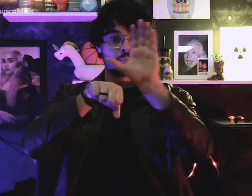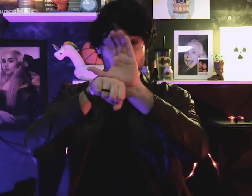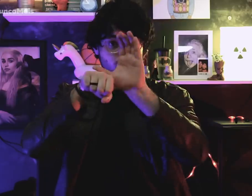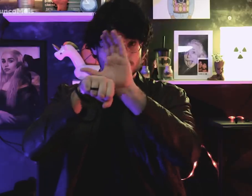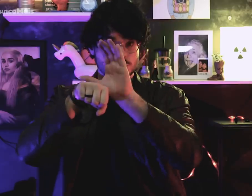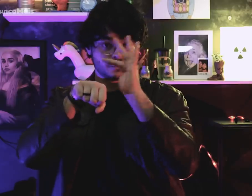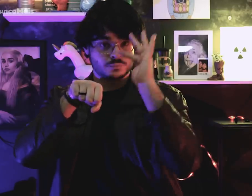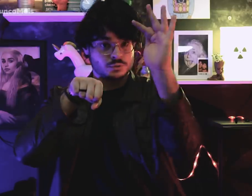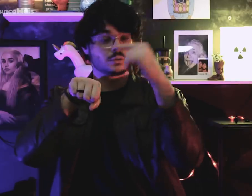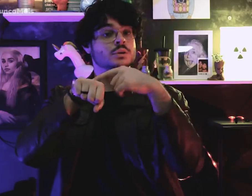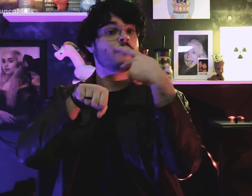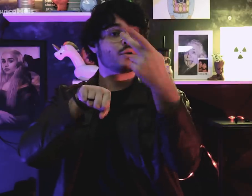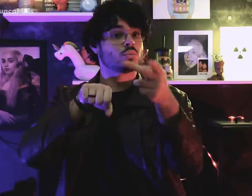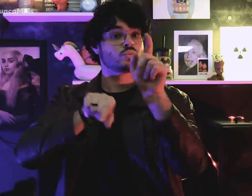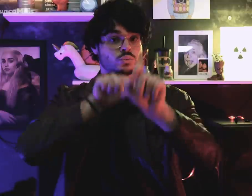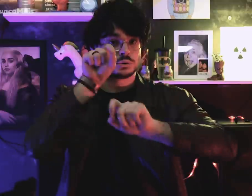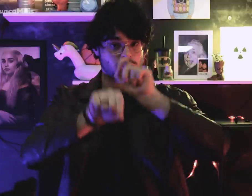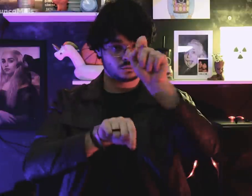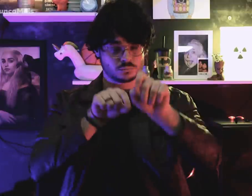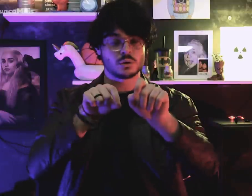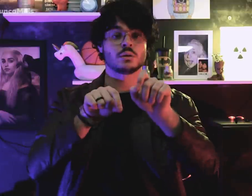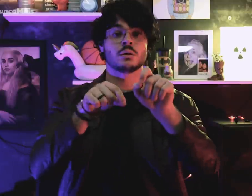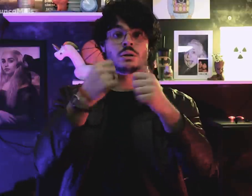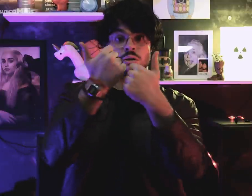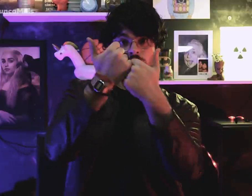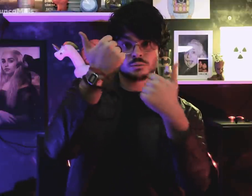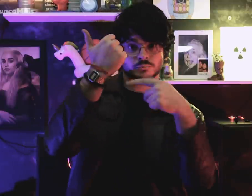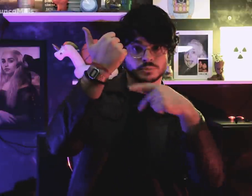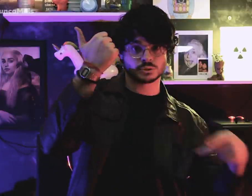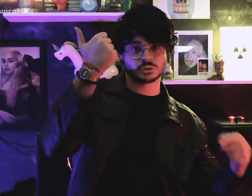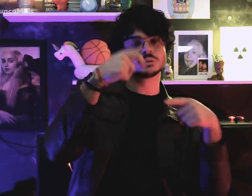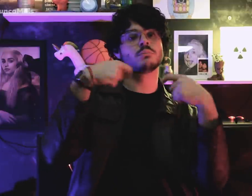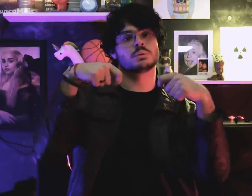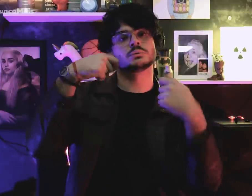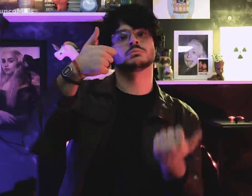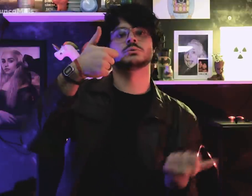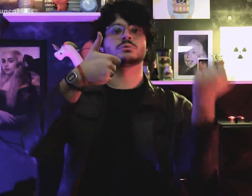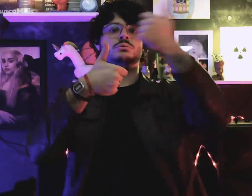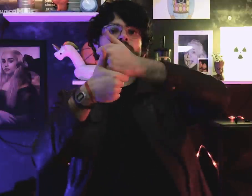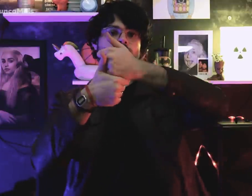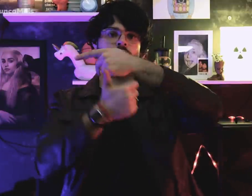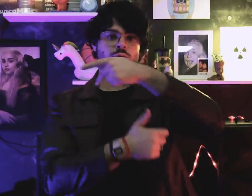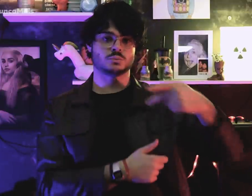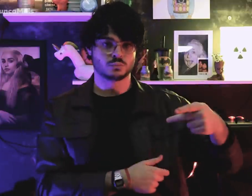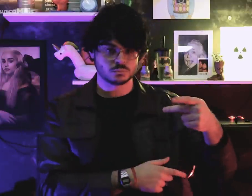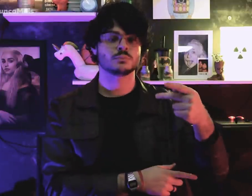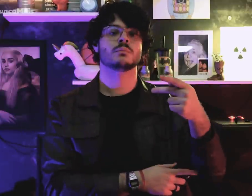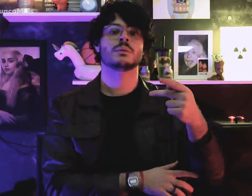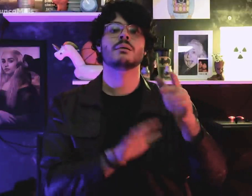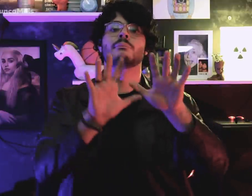According to the Federal Constitution, the vice president should take over